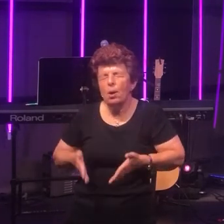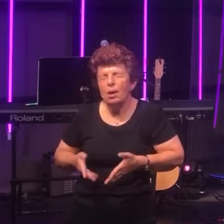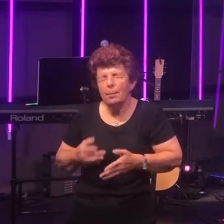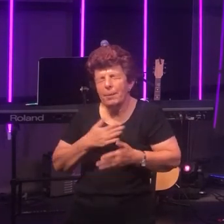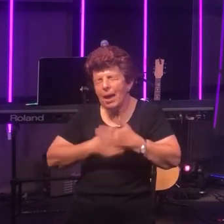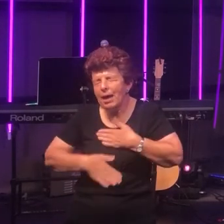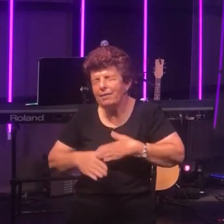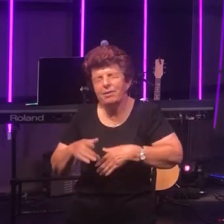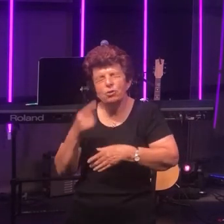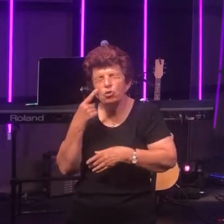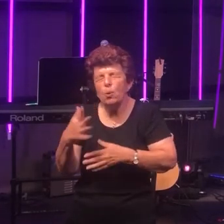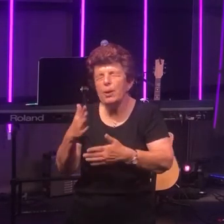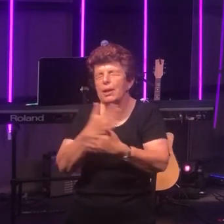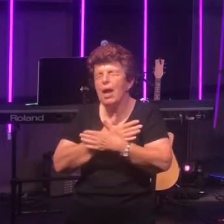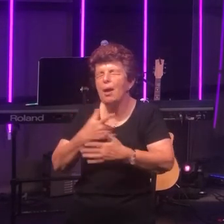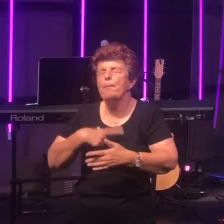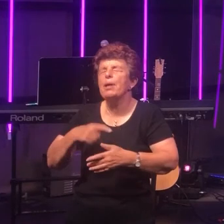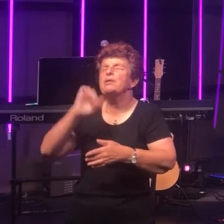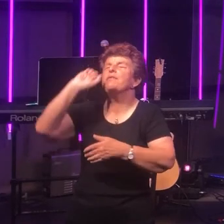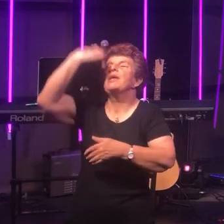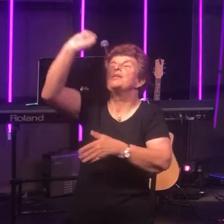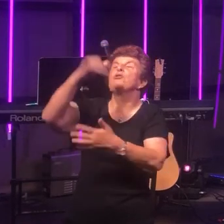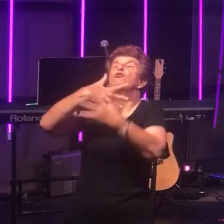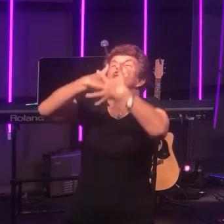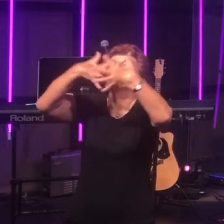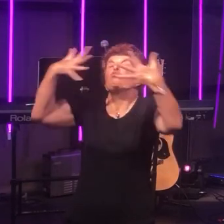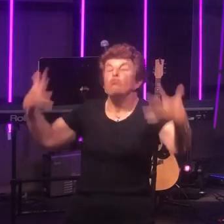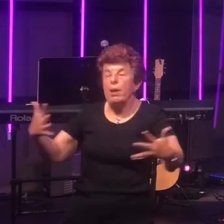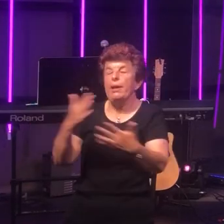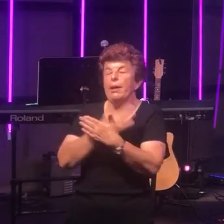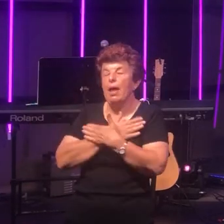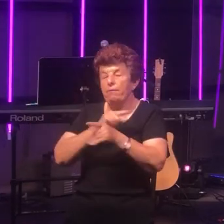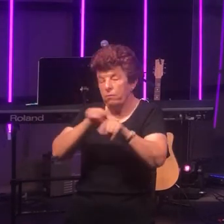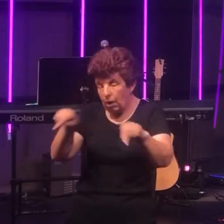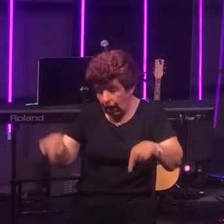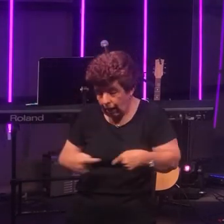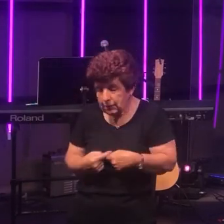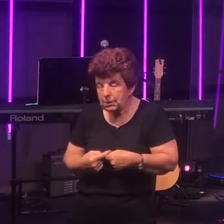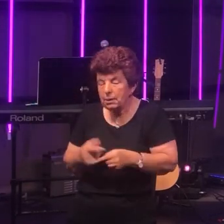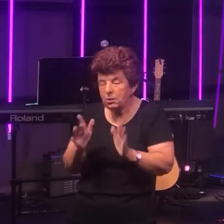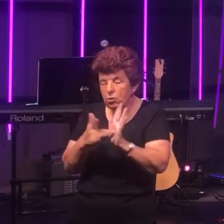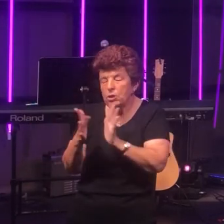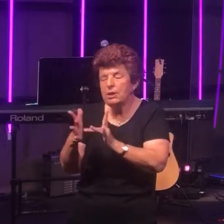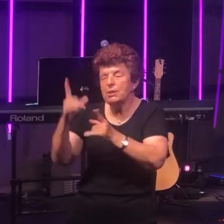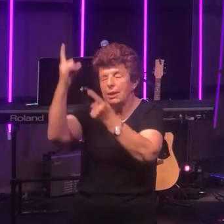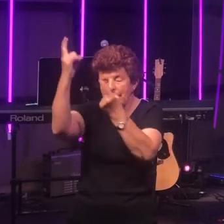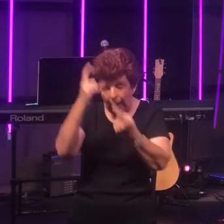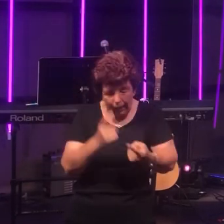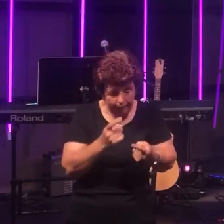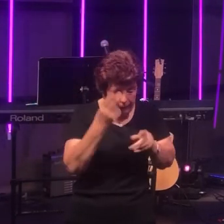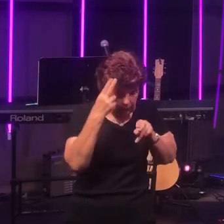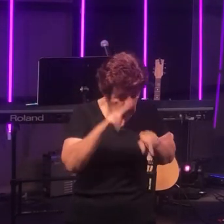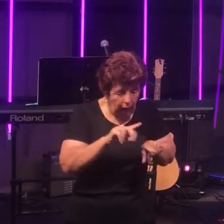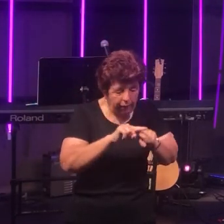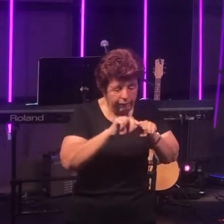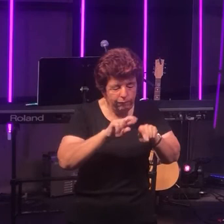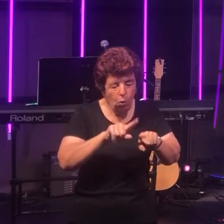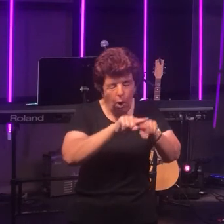because of His great love for us that Jesus came and died for us!